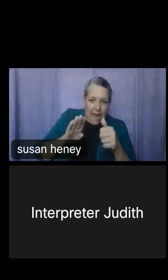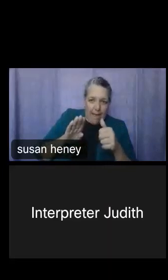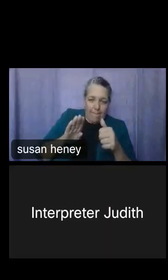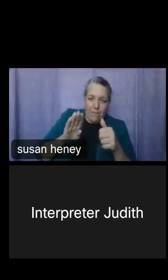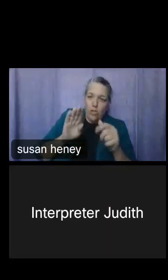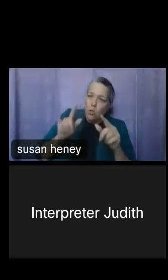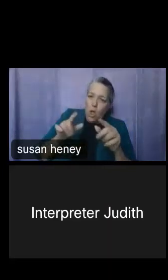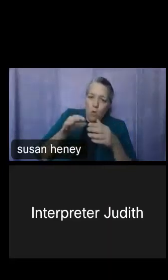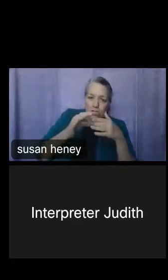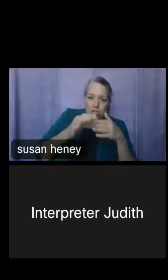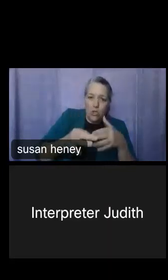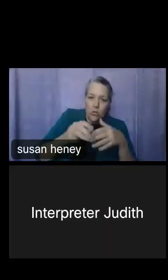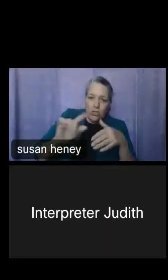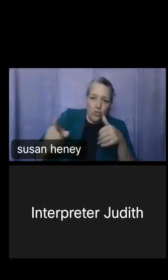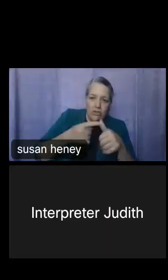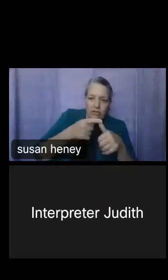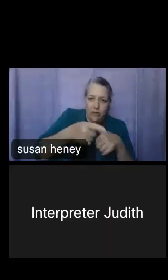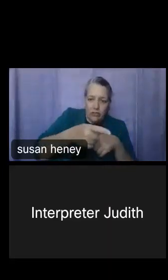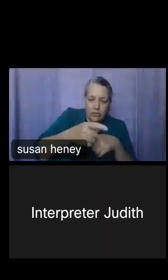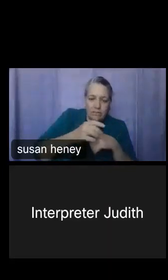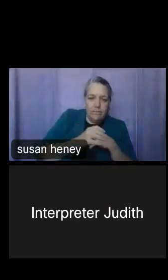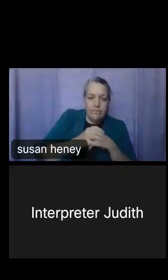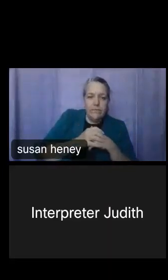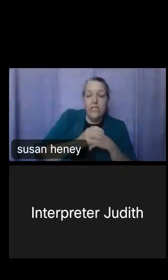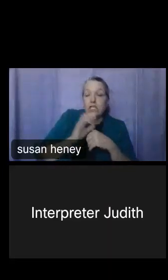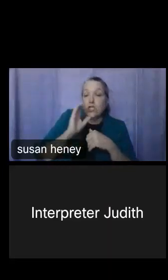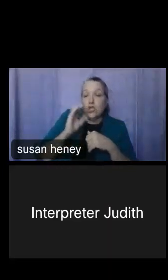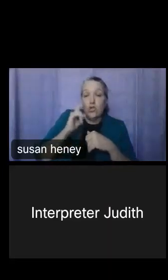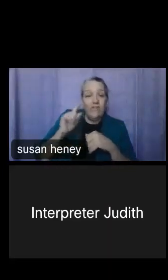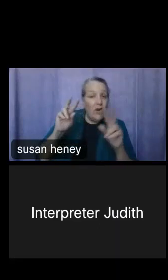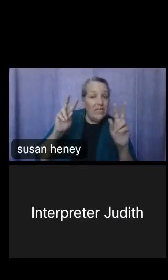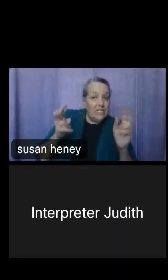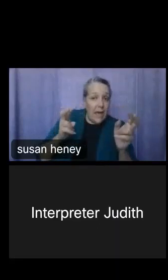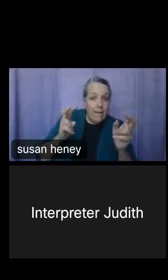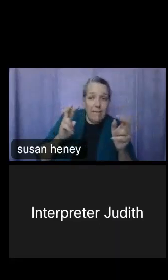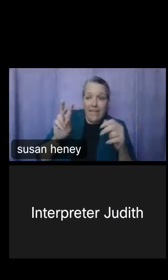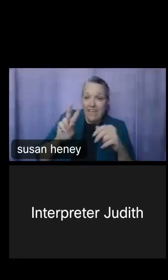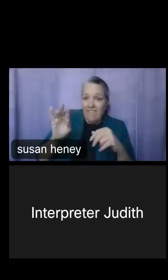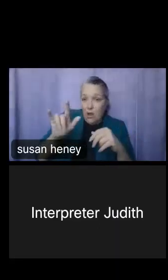in order to search for a variable for a topic that you want to look at, my main suggestion